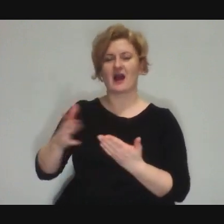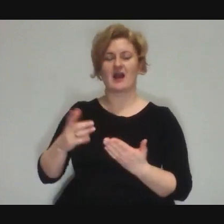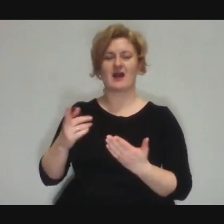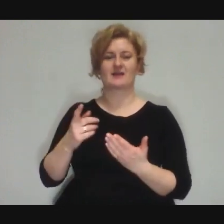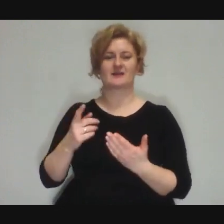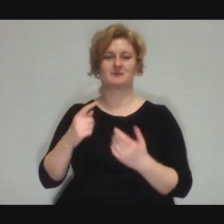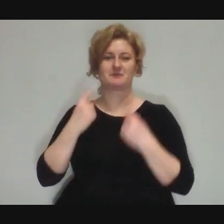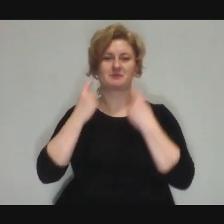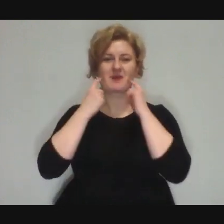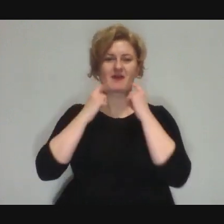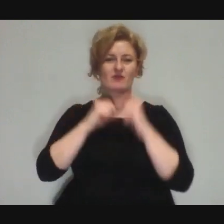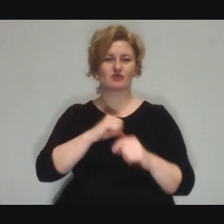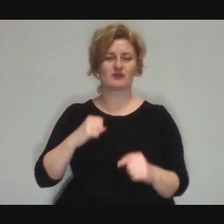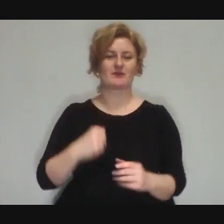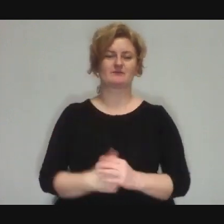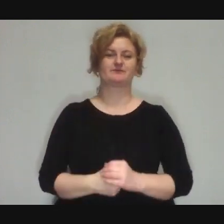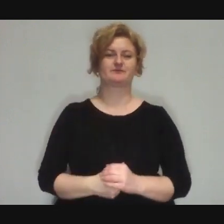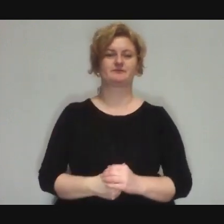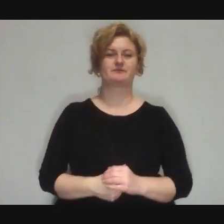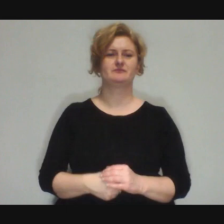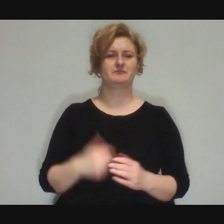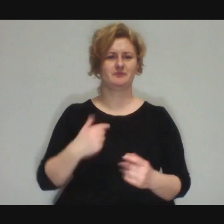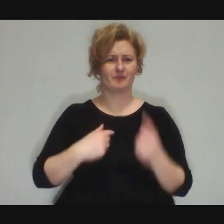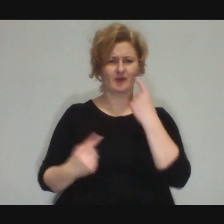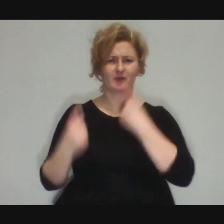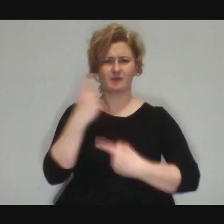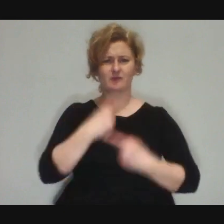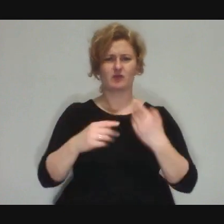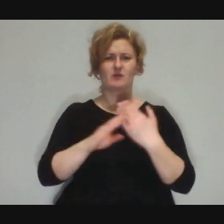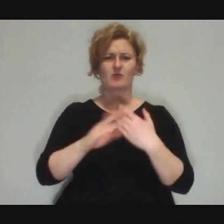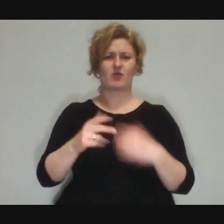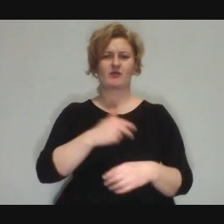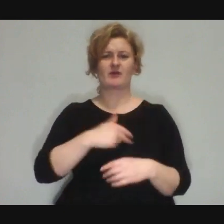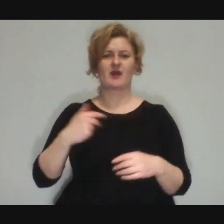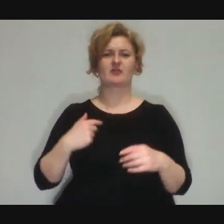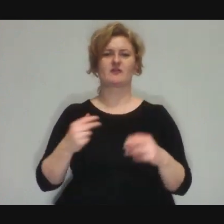Dominika: But are you sure about that? I think that after our workshops, even during our regular classes,